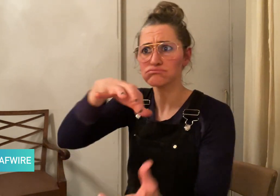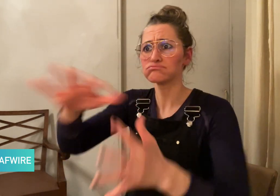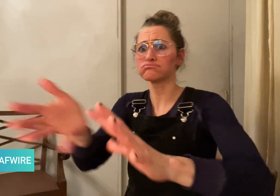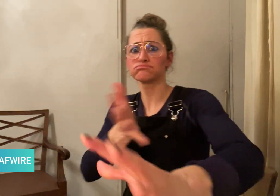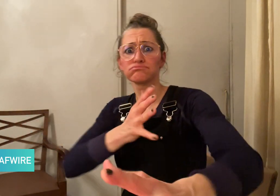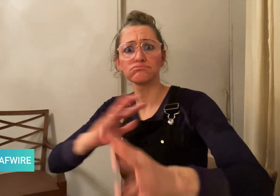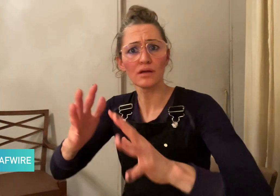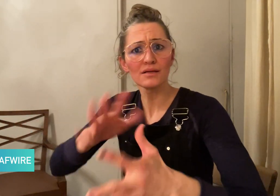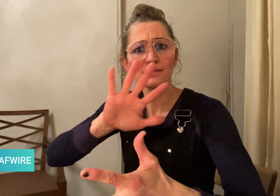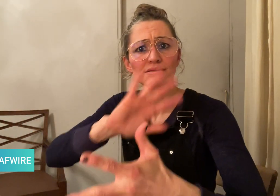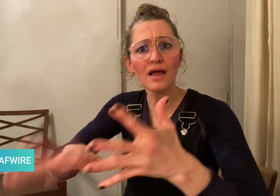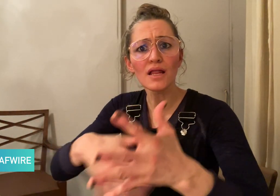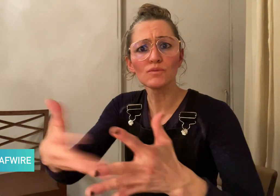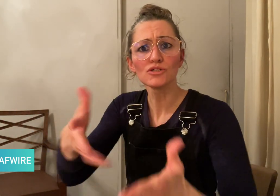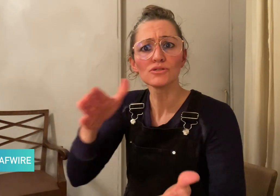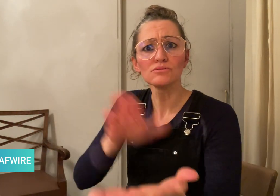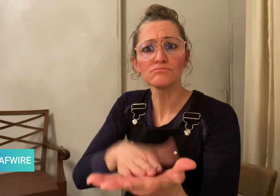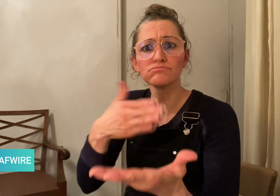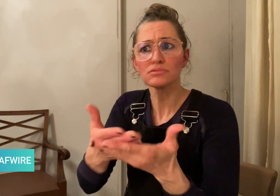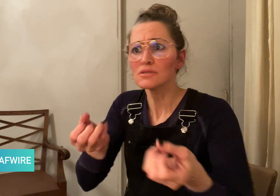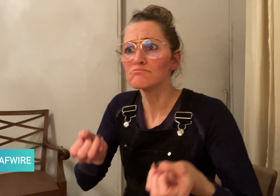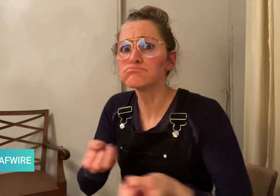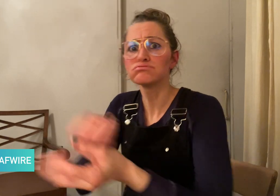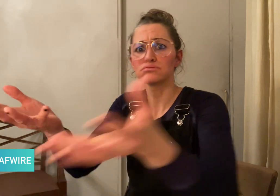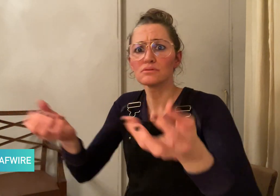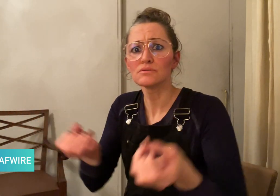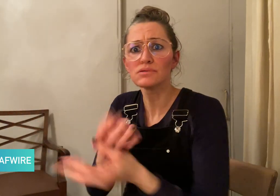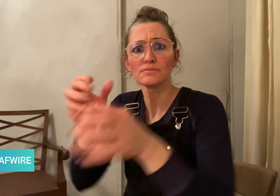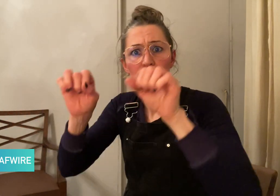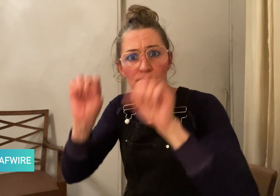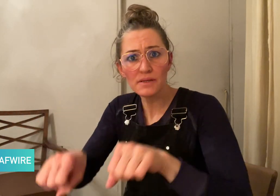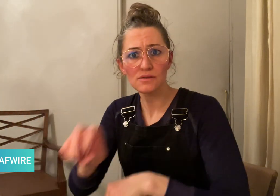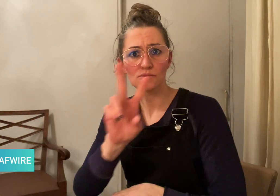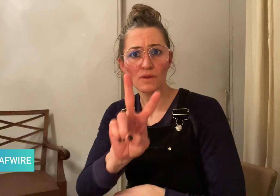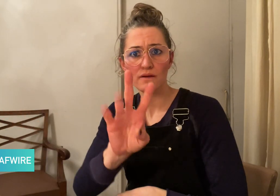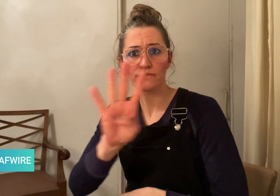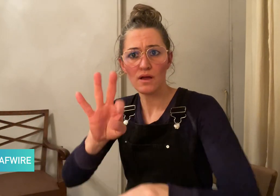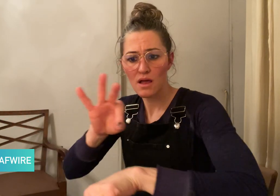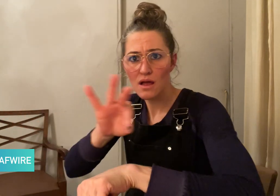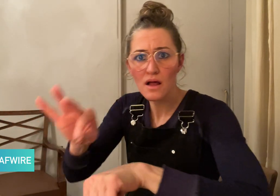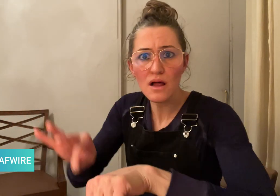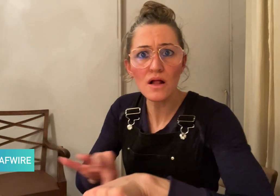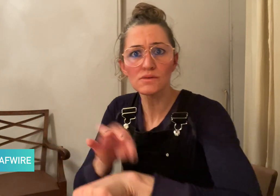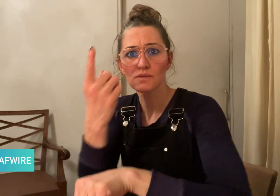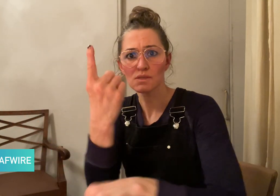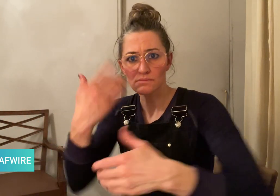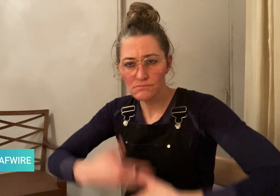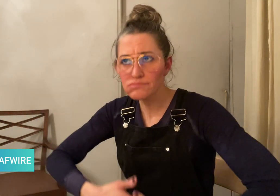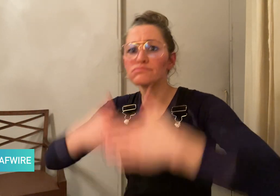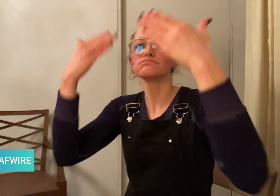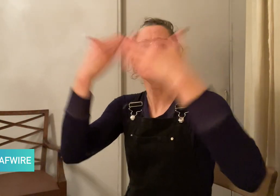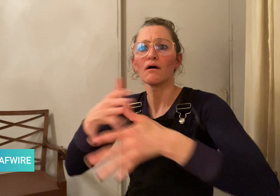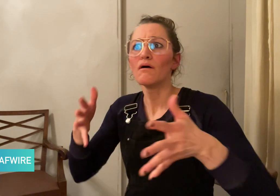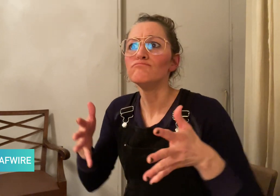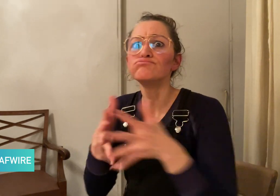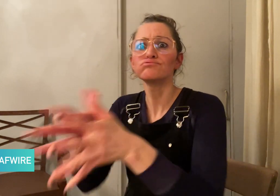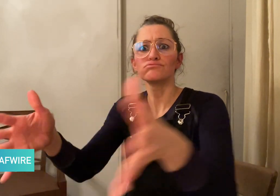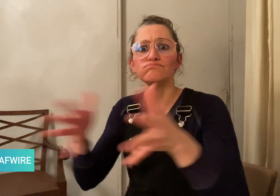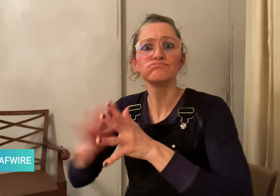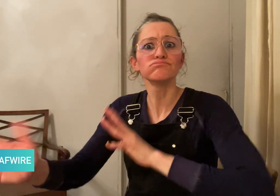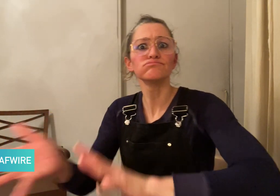twenty-four hours a day throughout all Olympics updates.